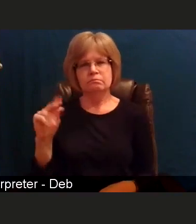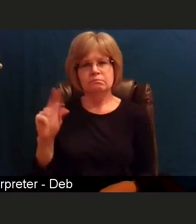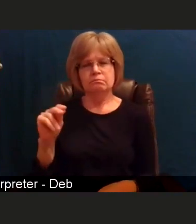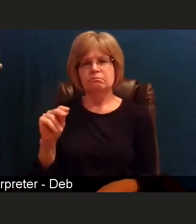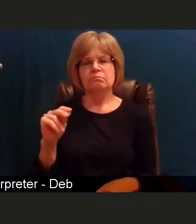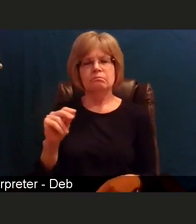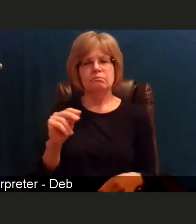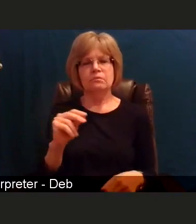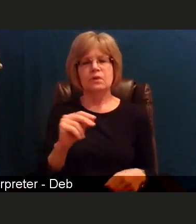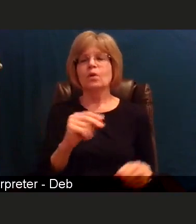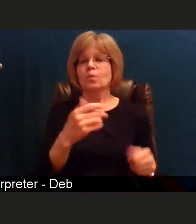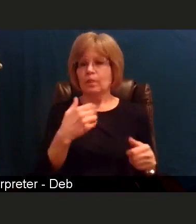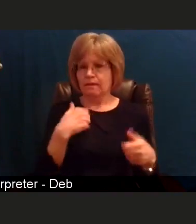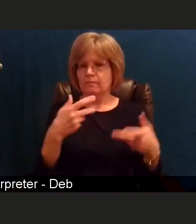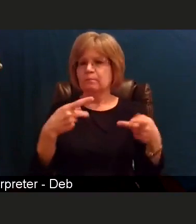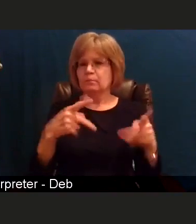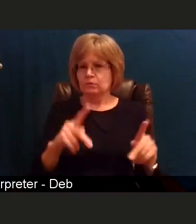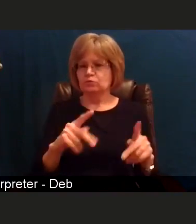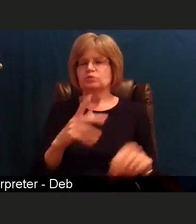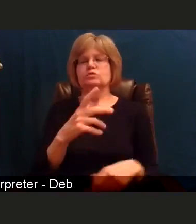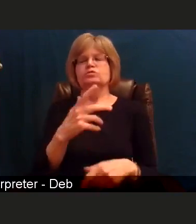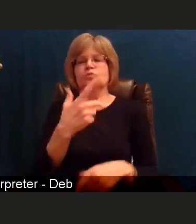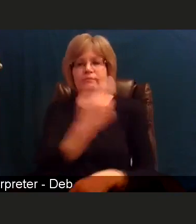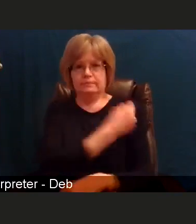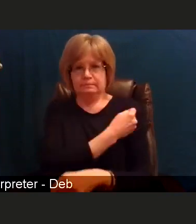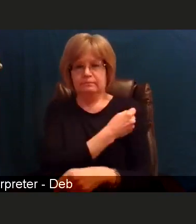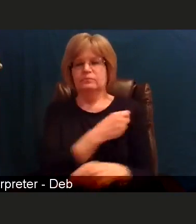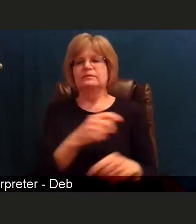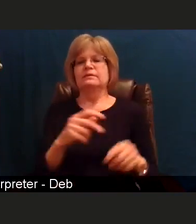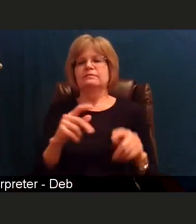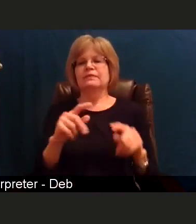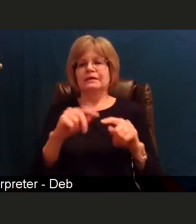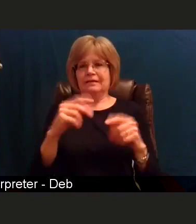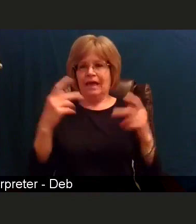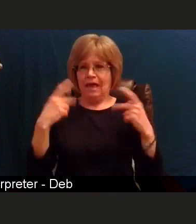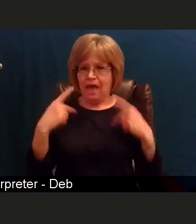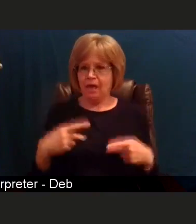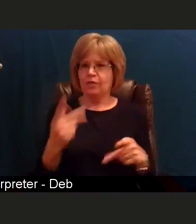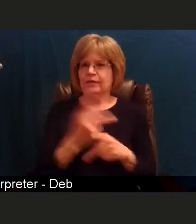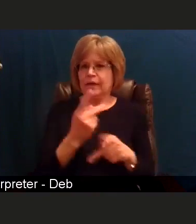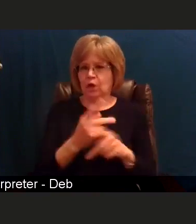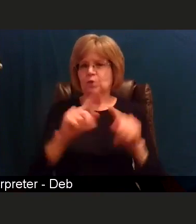vaccinate our team members, and now we have expanded that to ensure that our tier 1A